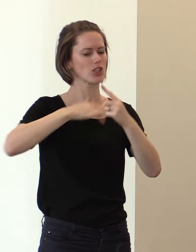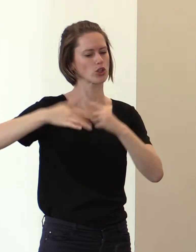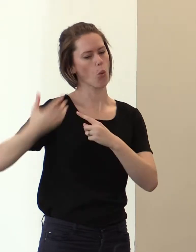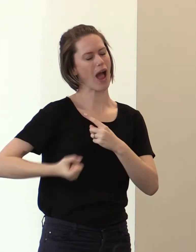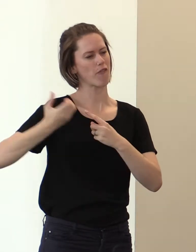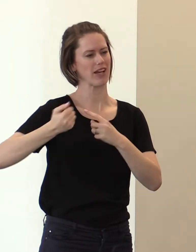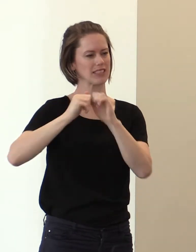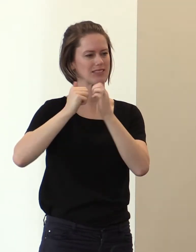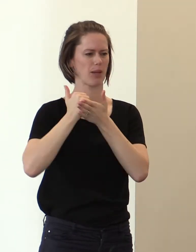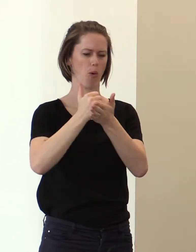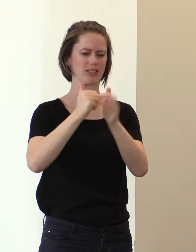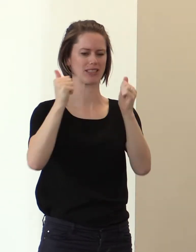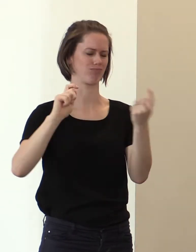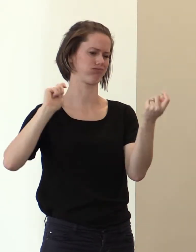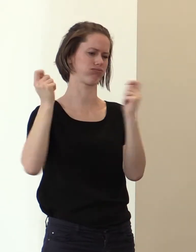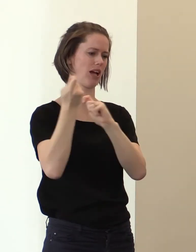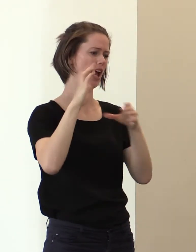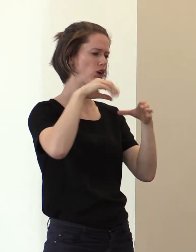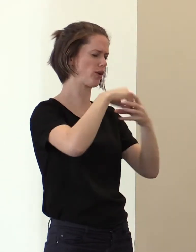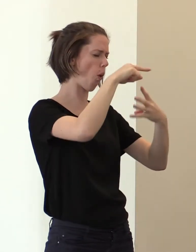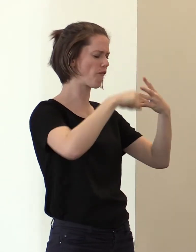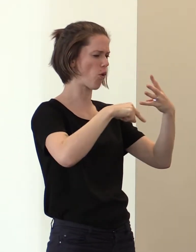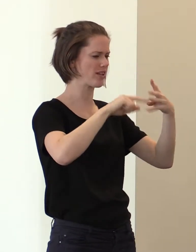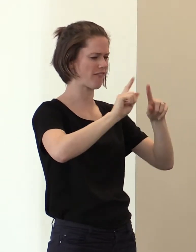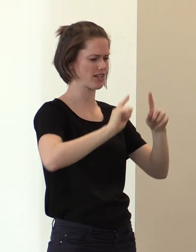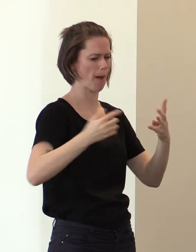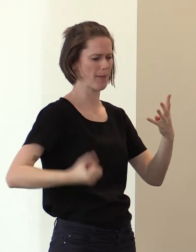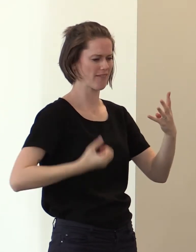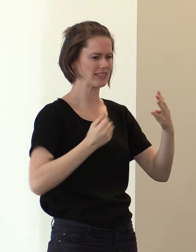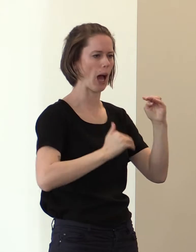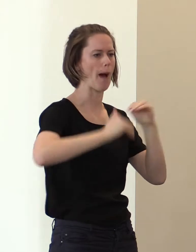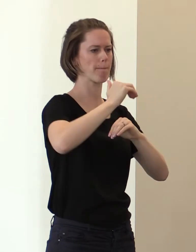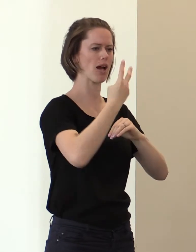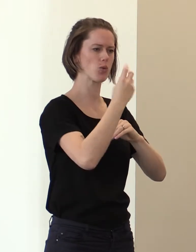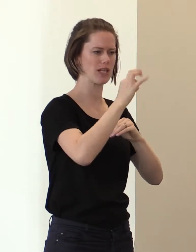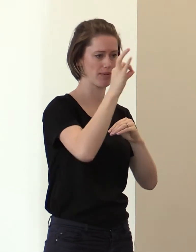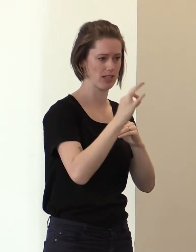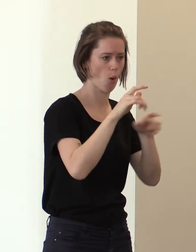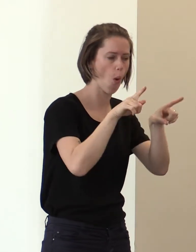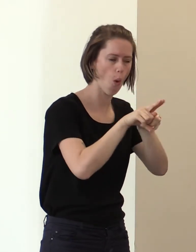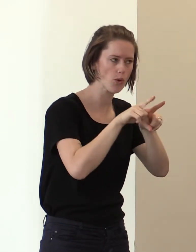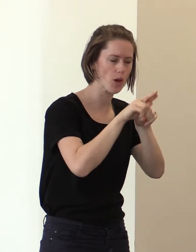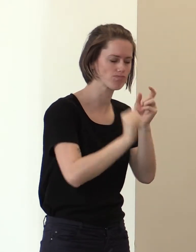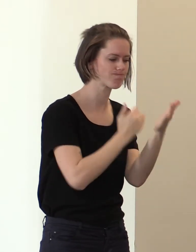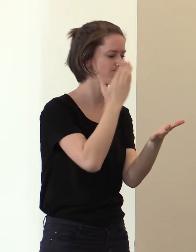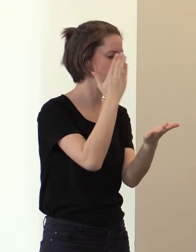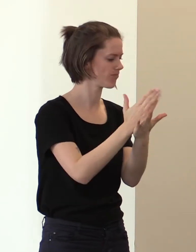increasing all core benefits by 20% and also ensuring that people can keep